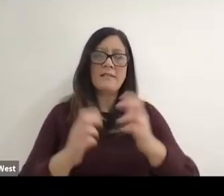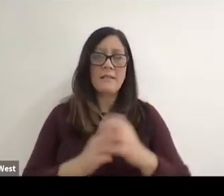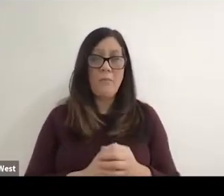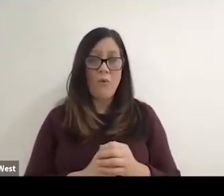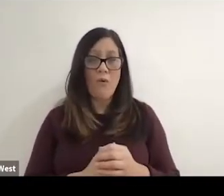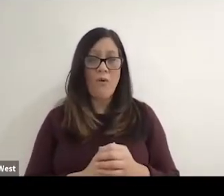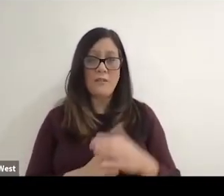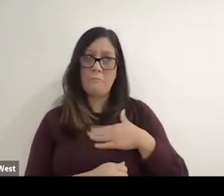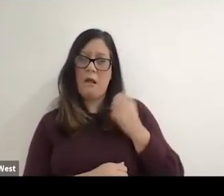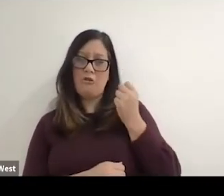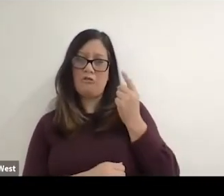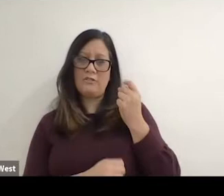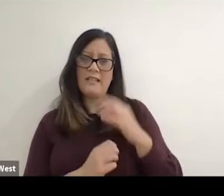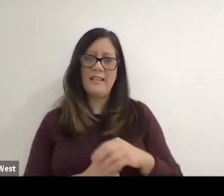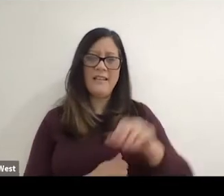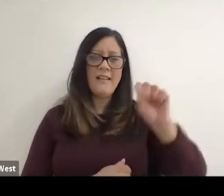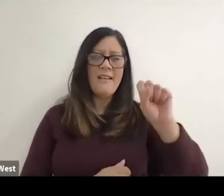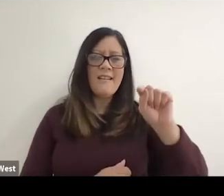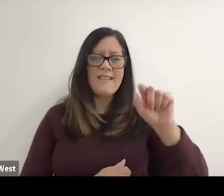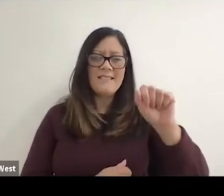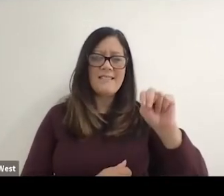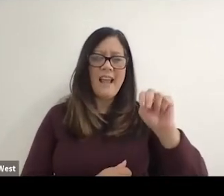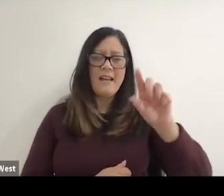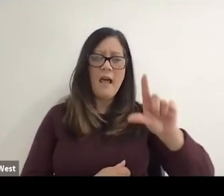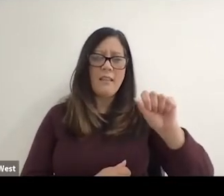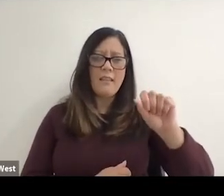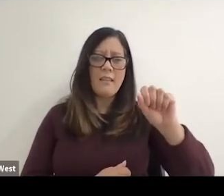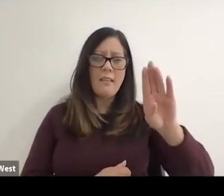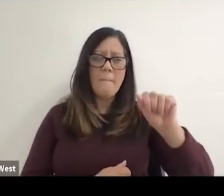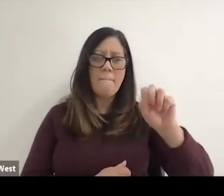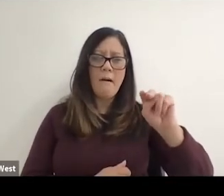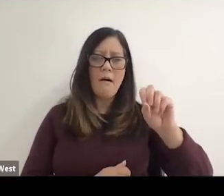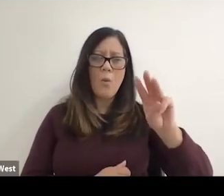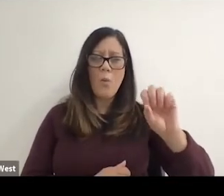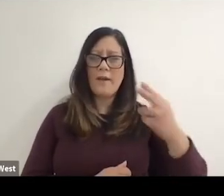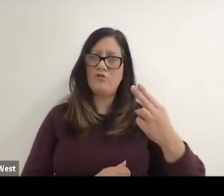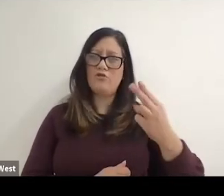basketball, where Stan Labanowich, which was and was one of the movers in in that program,